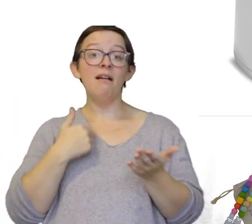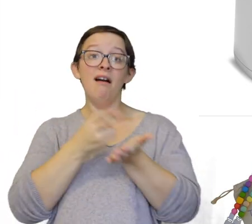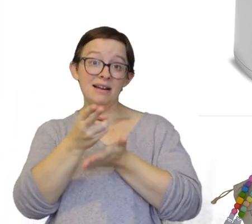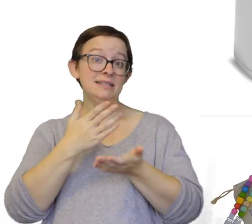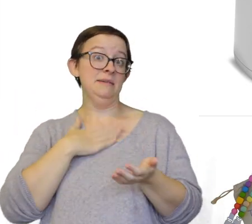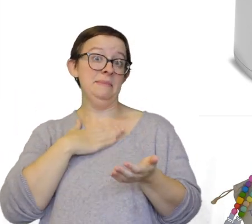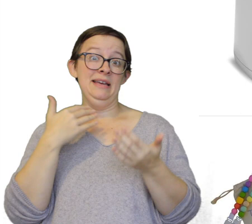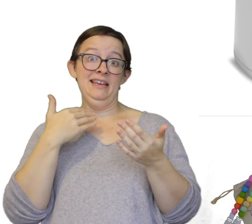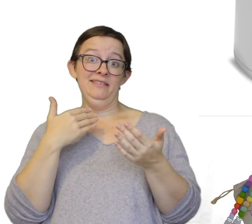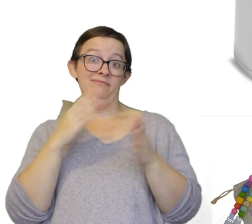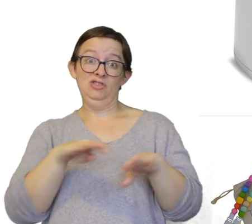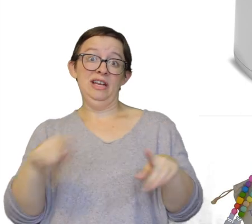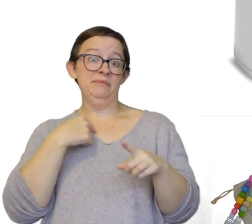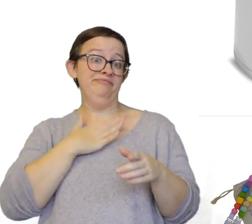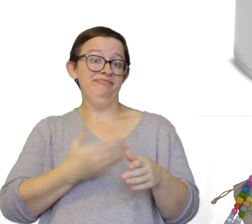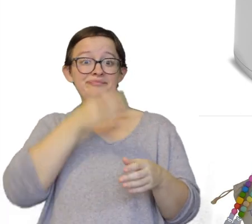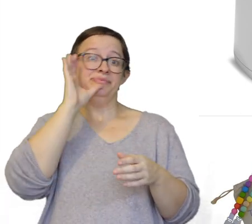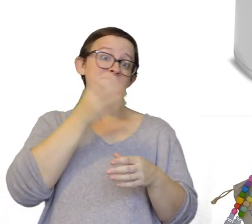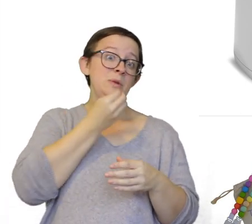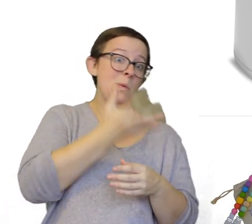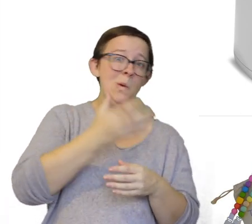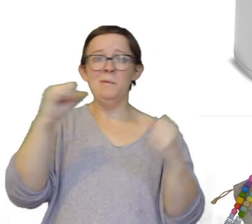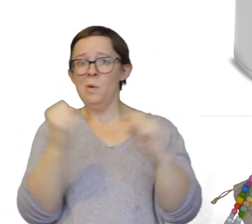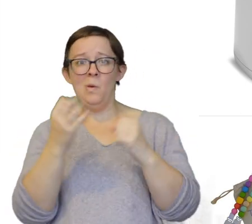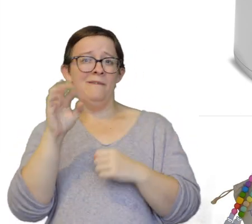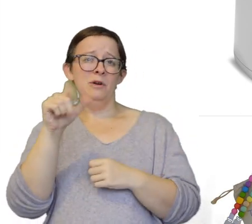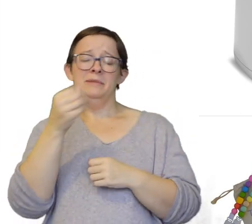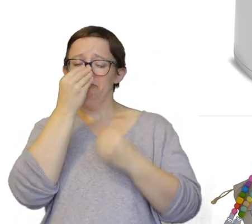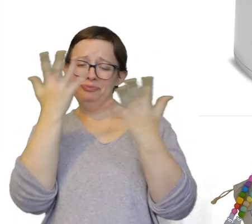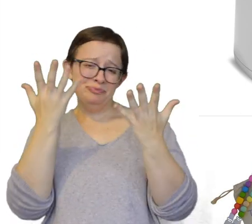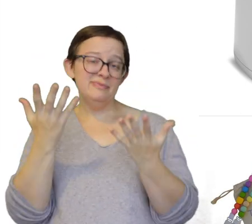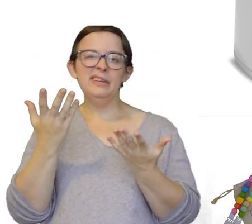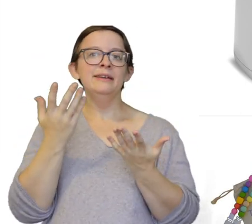My child took cold formula, he took warm formula, he did not care which one.